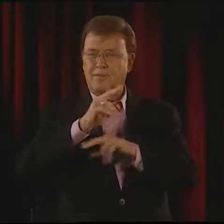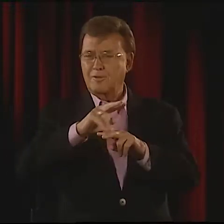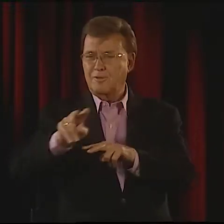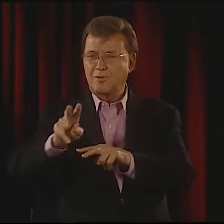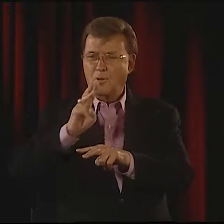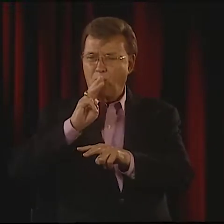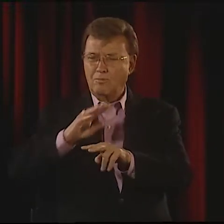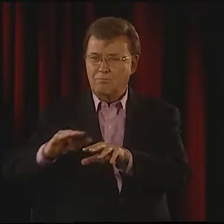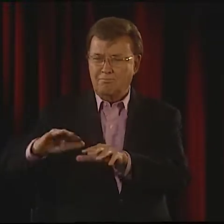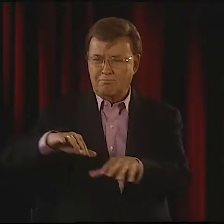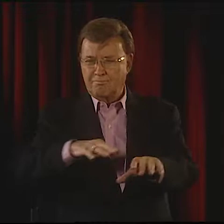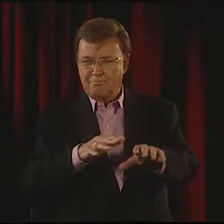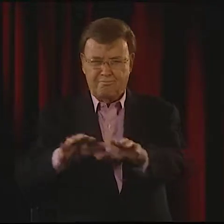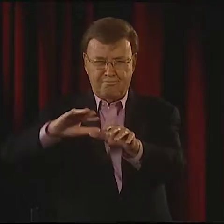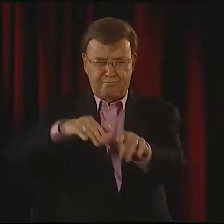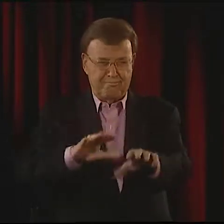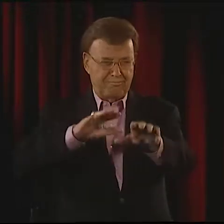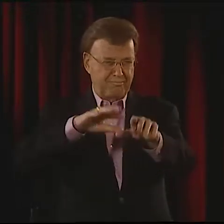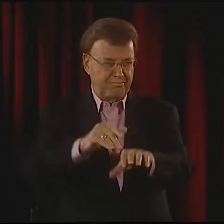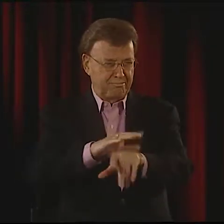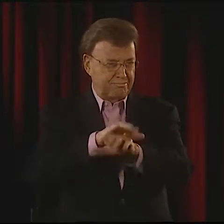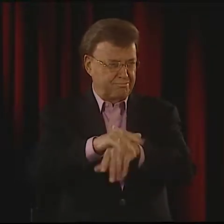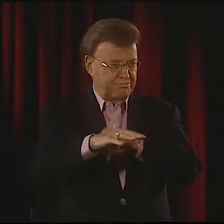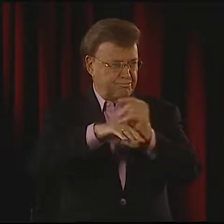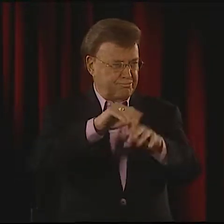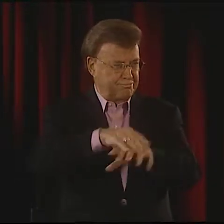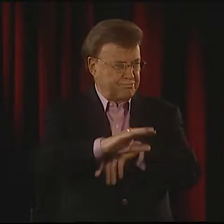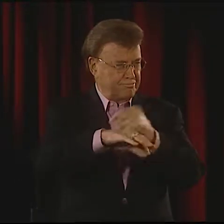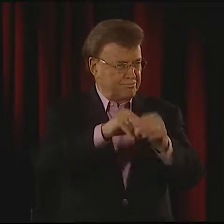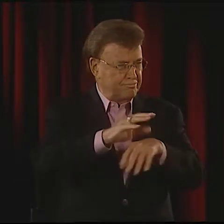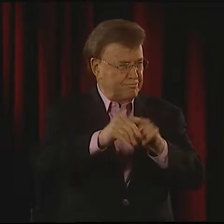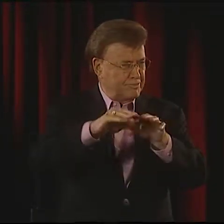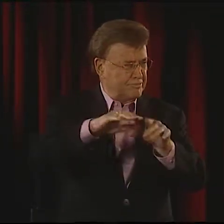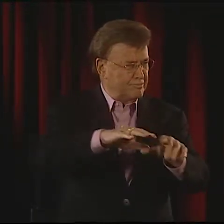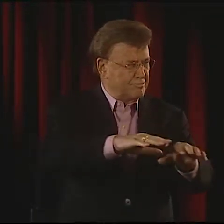AND HE LOOKS OVER AT A BROOK THAT'S TUMBLING OVER ROCKS,